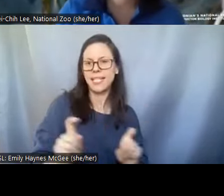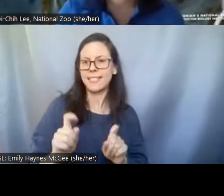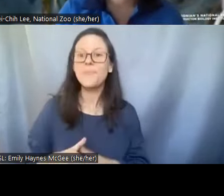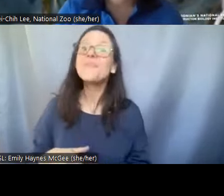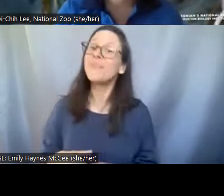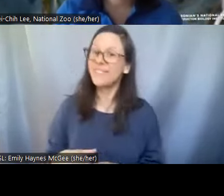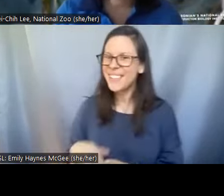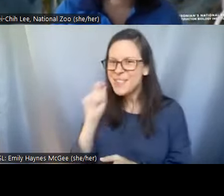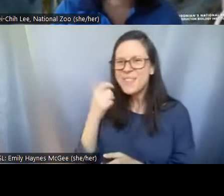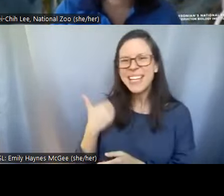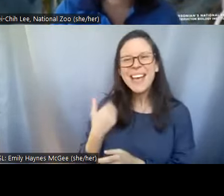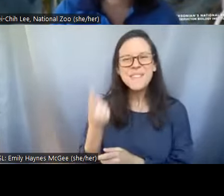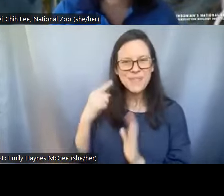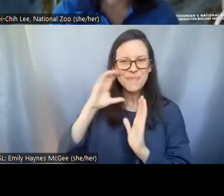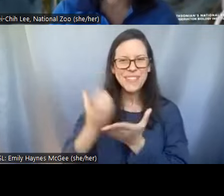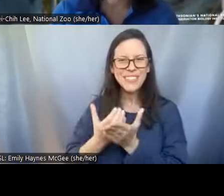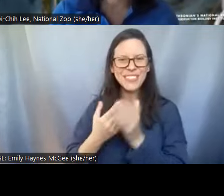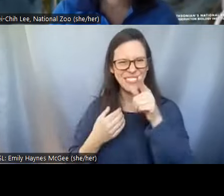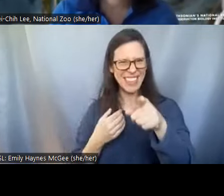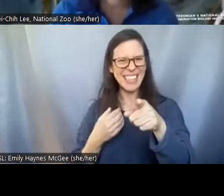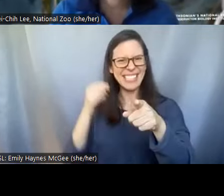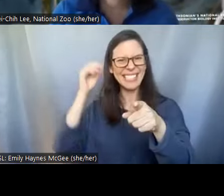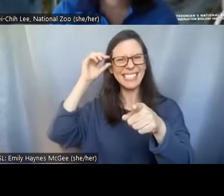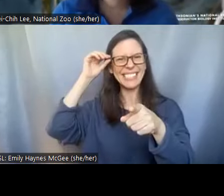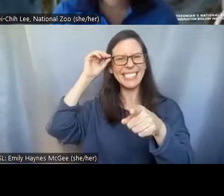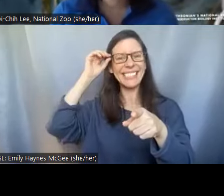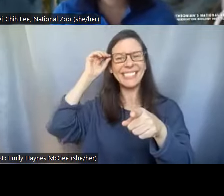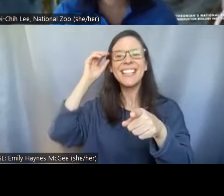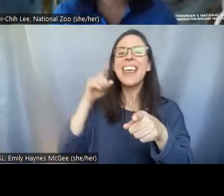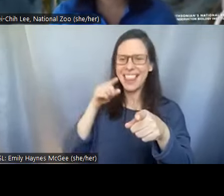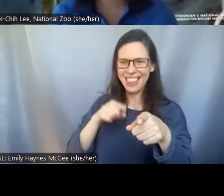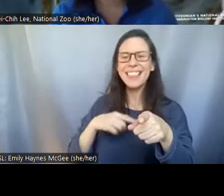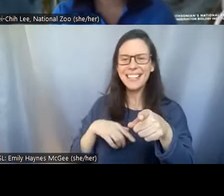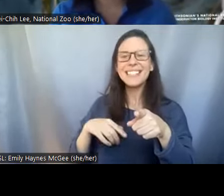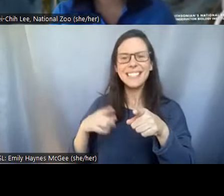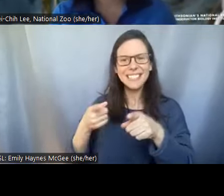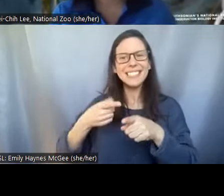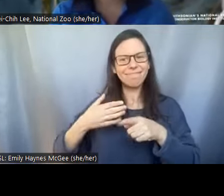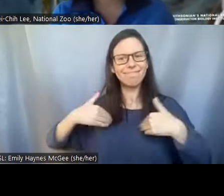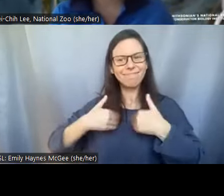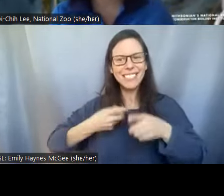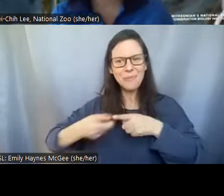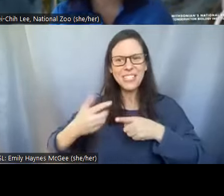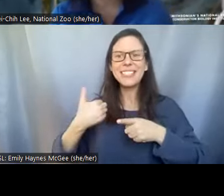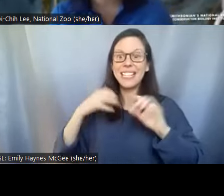these species that um can dry out and come back to life and we already have a guest in the chat